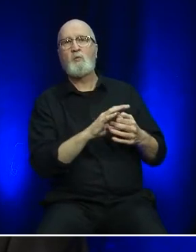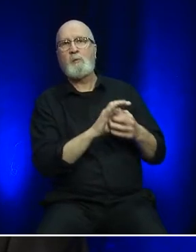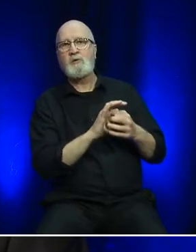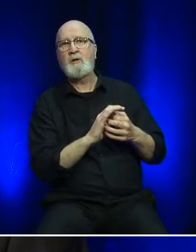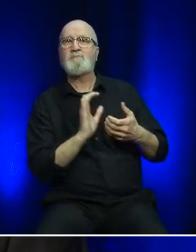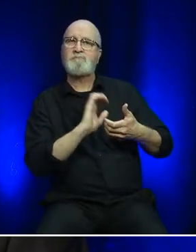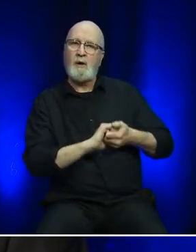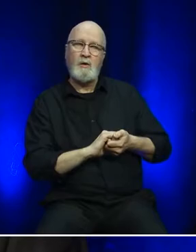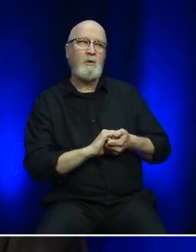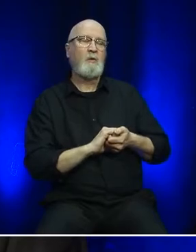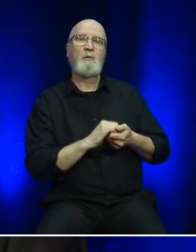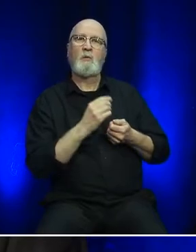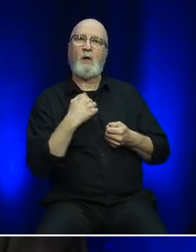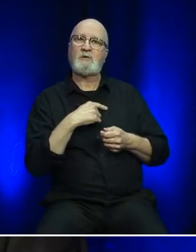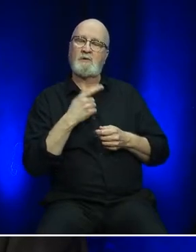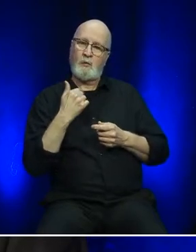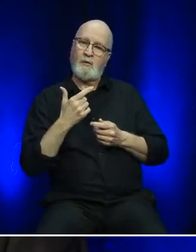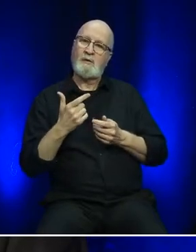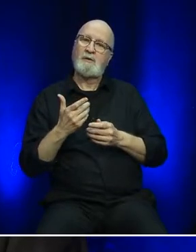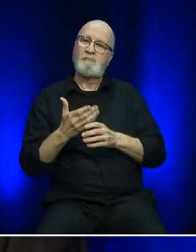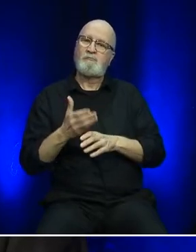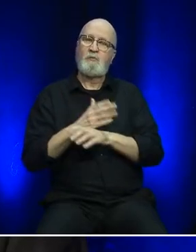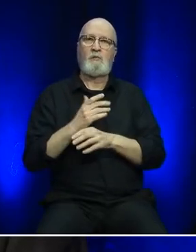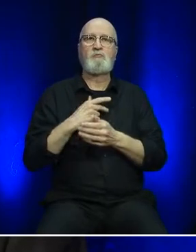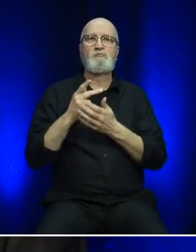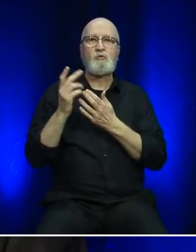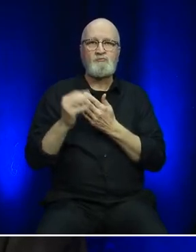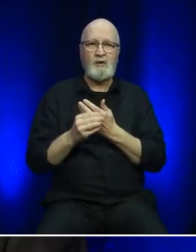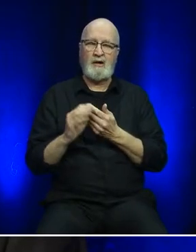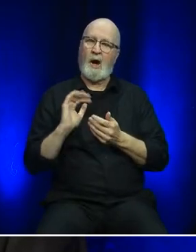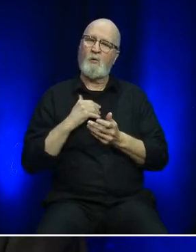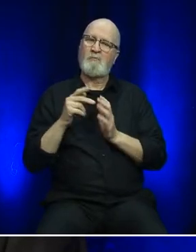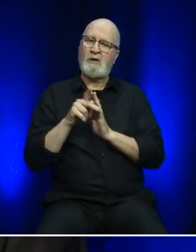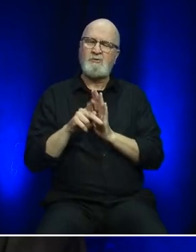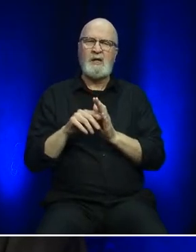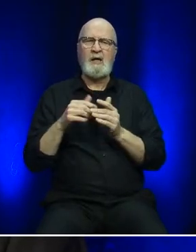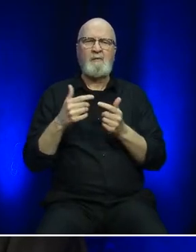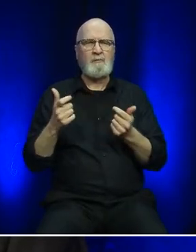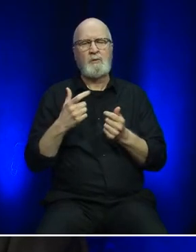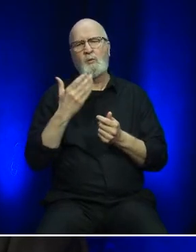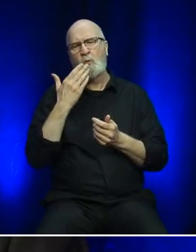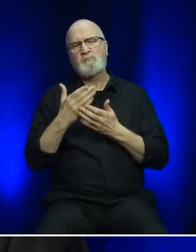to further our projects, policies and initiatives that benefit all Canadians.